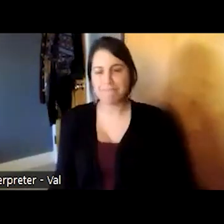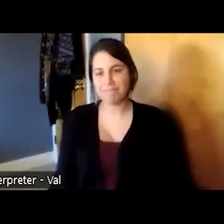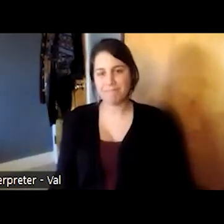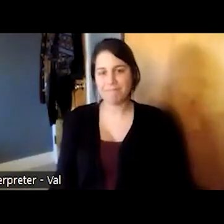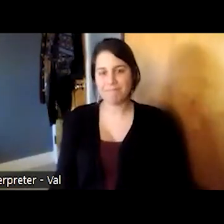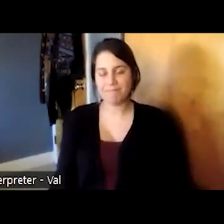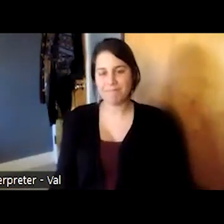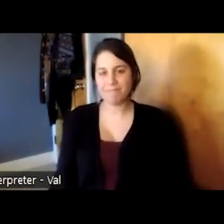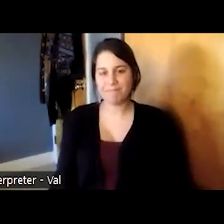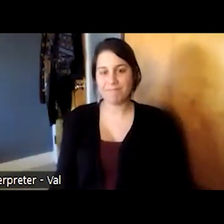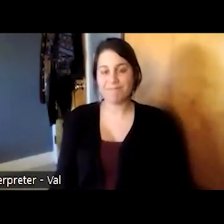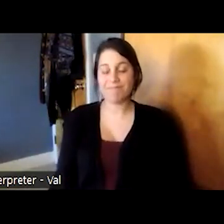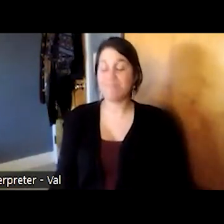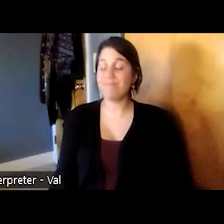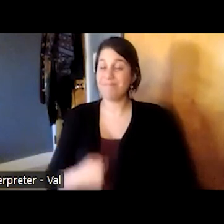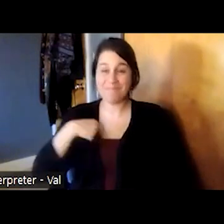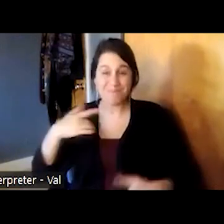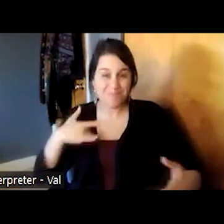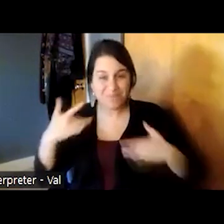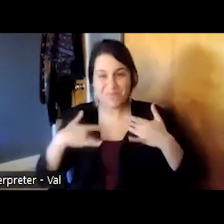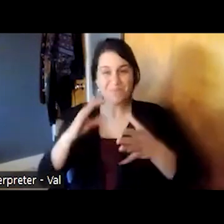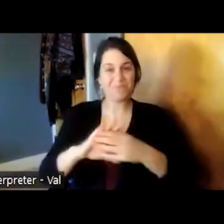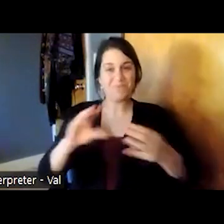i'm excited to tell you a little bit about some of the programs that we have going on in the